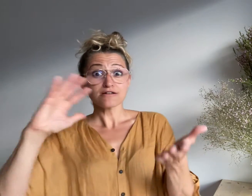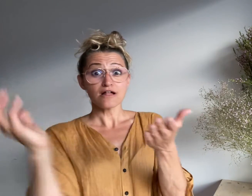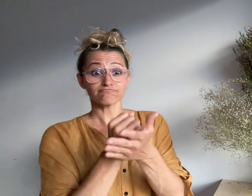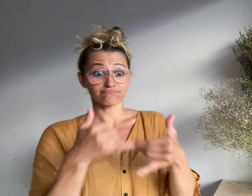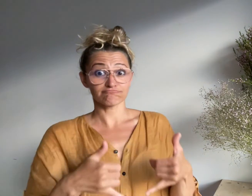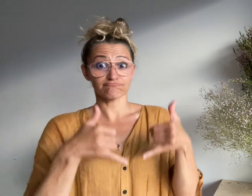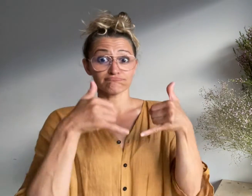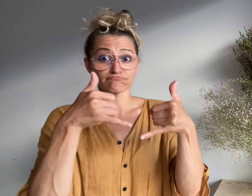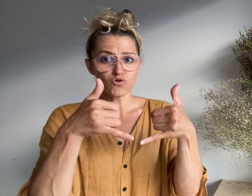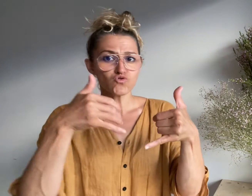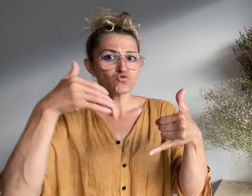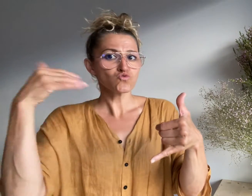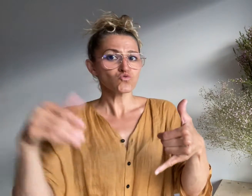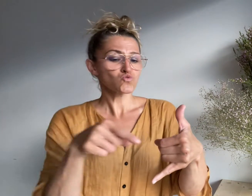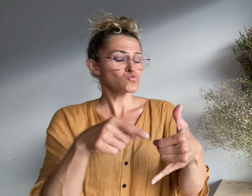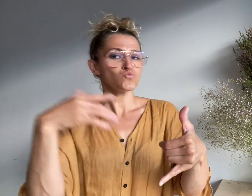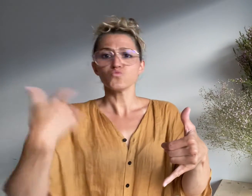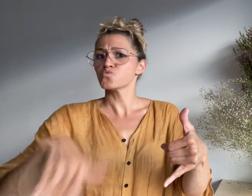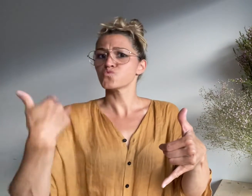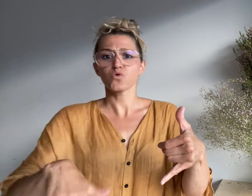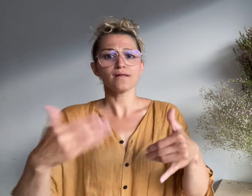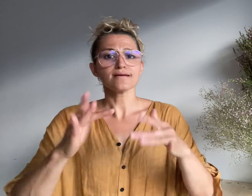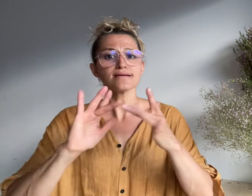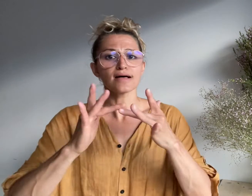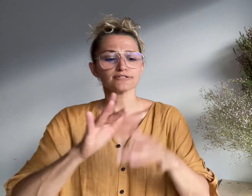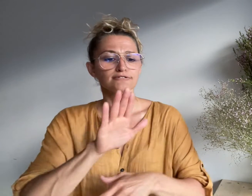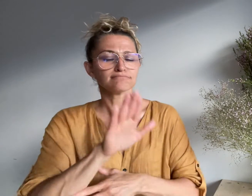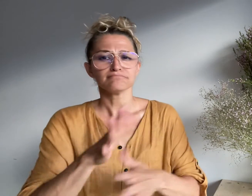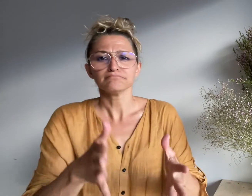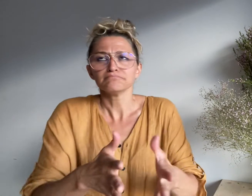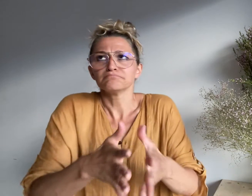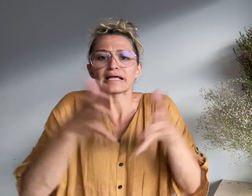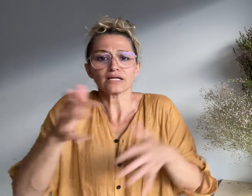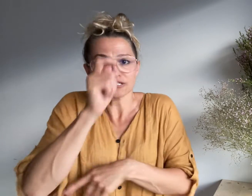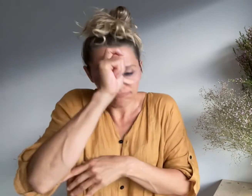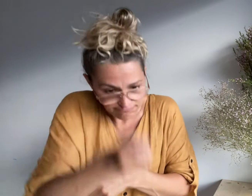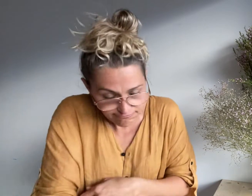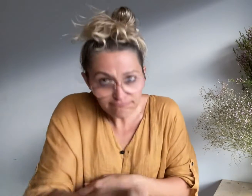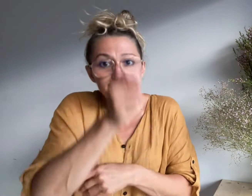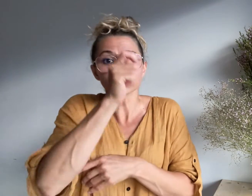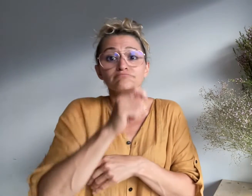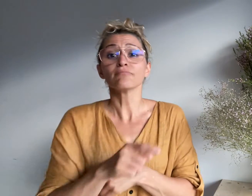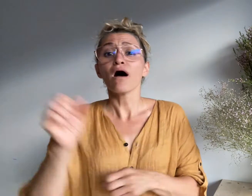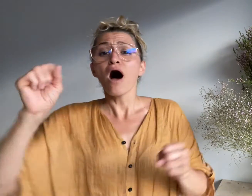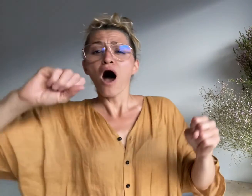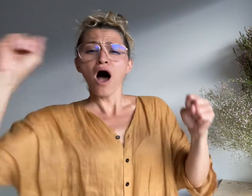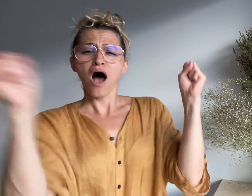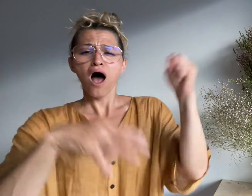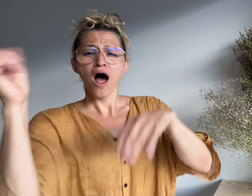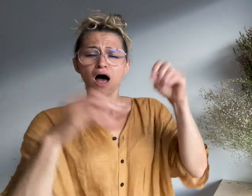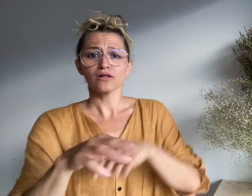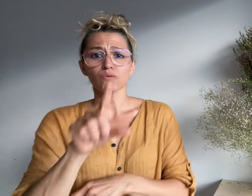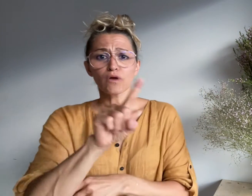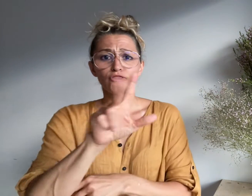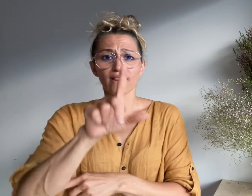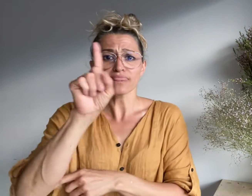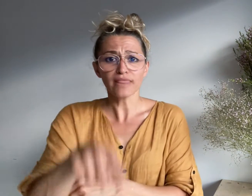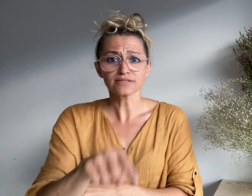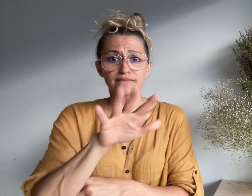mobile apps. It is hailed as the “Internet’s biggest honor.”